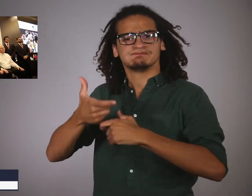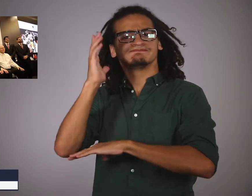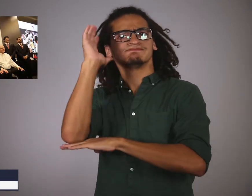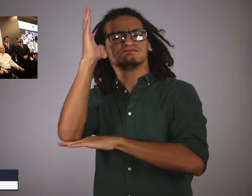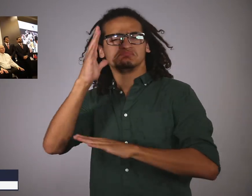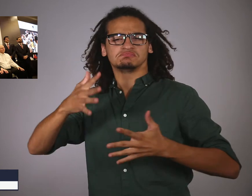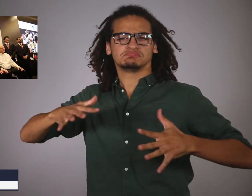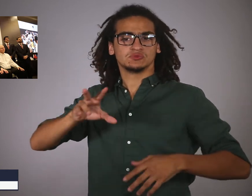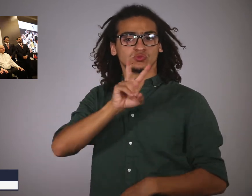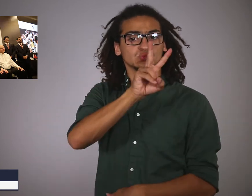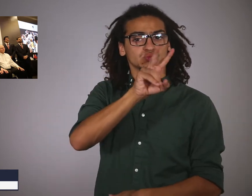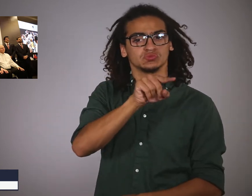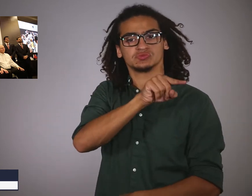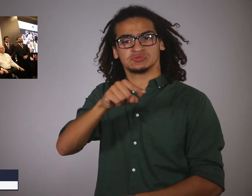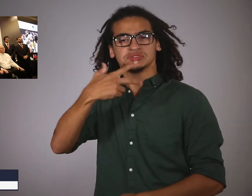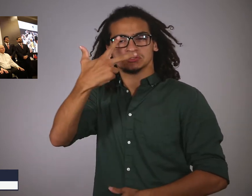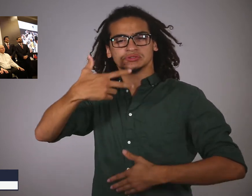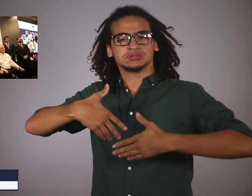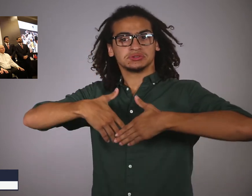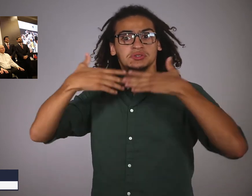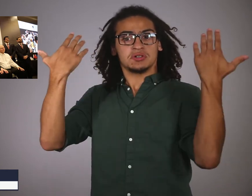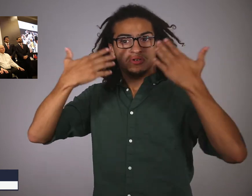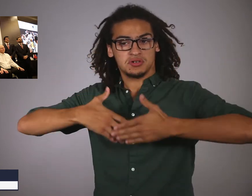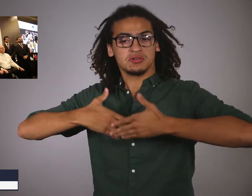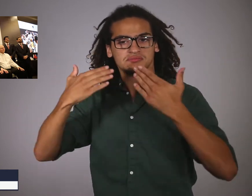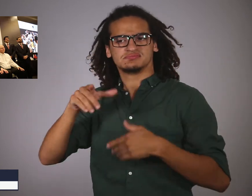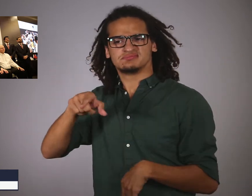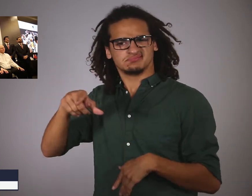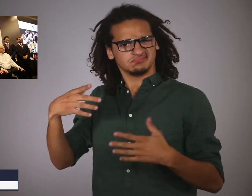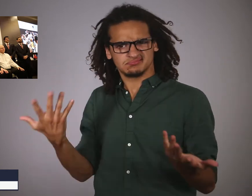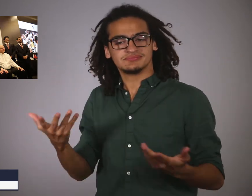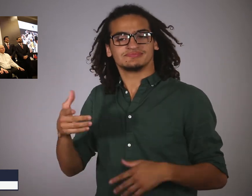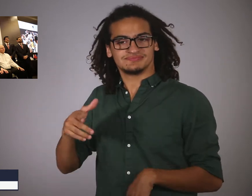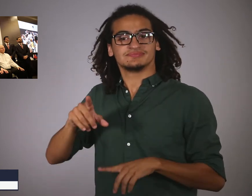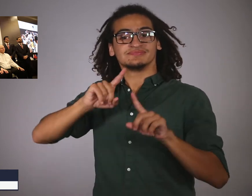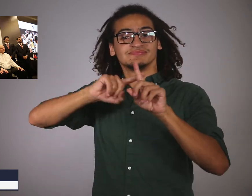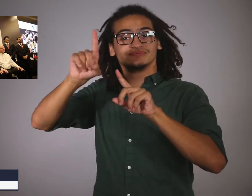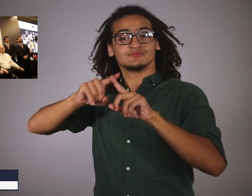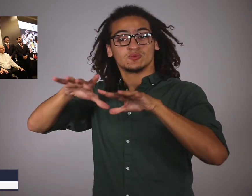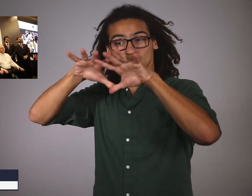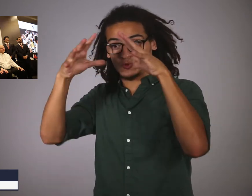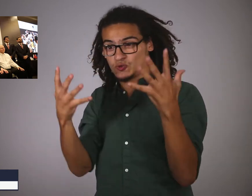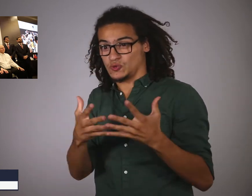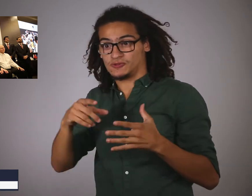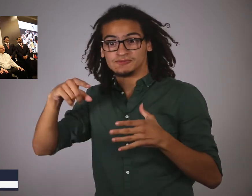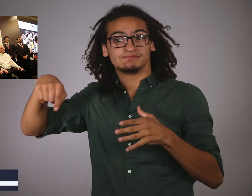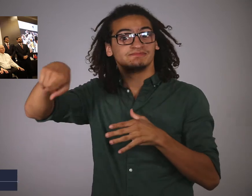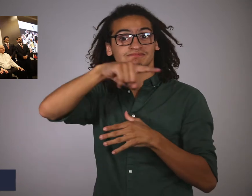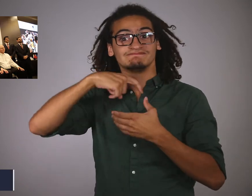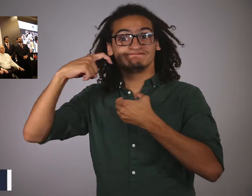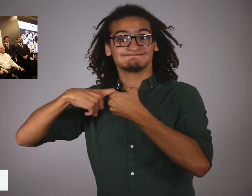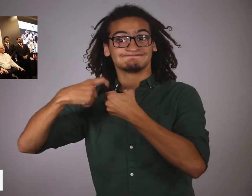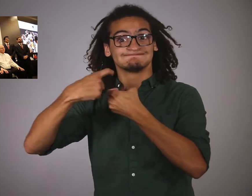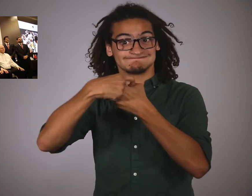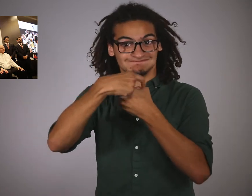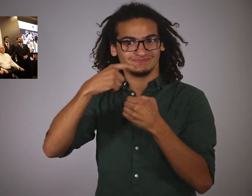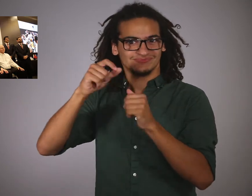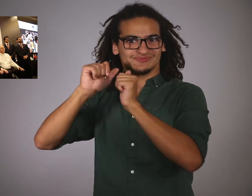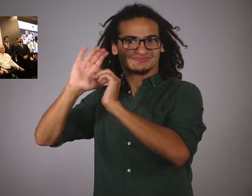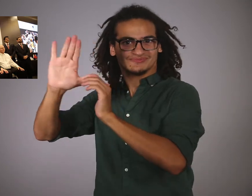It usually runs for 2-3 days. The congress is when all of the ICSD members -